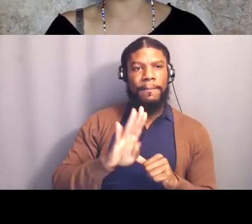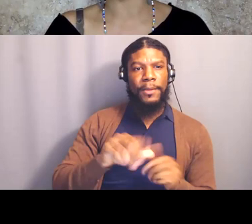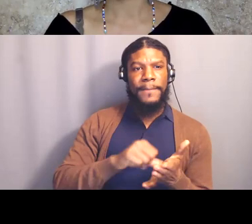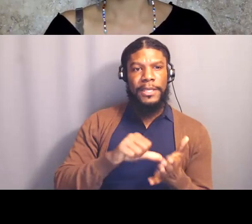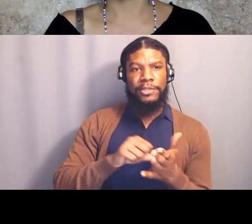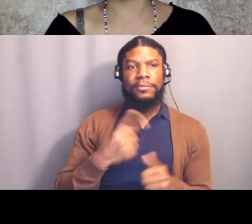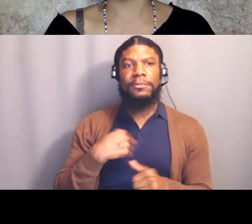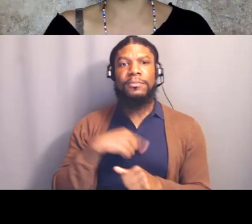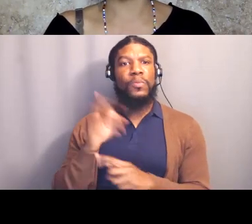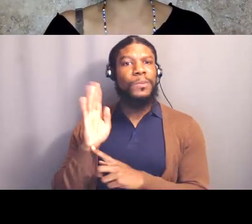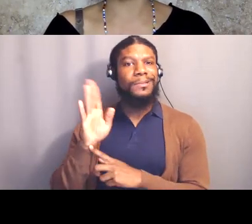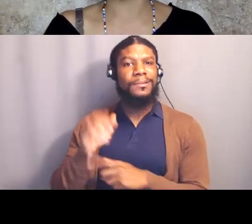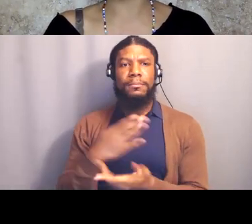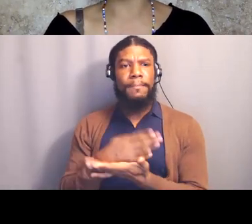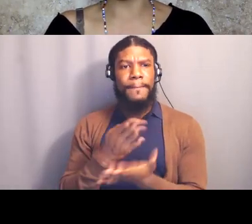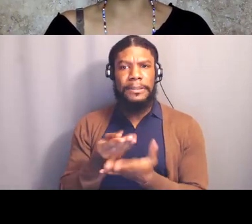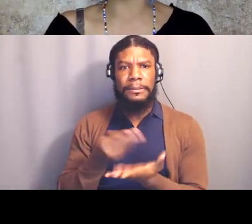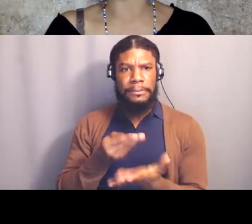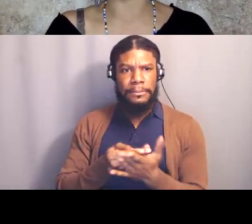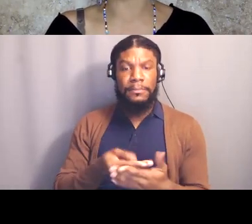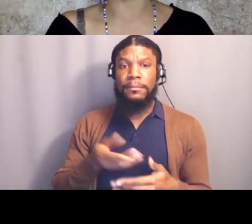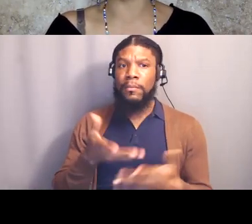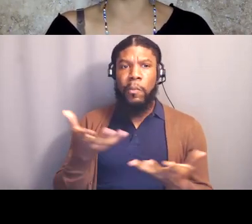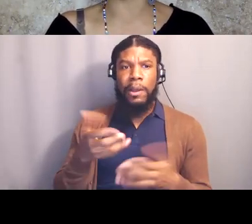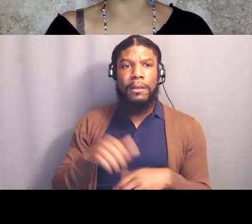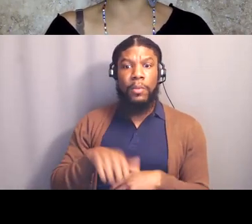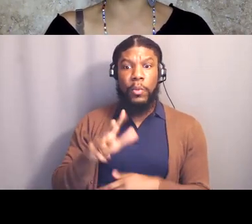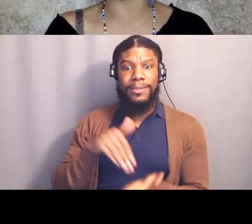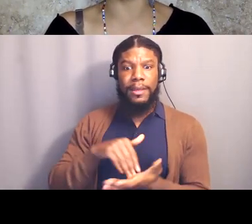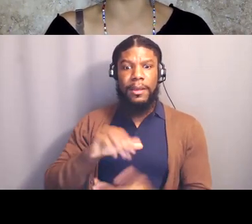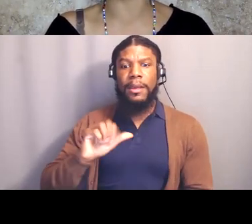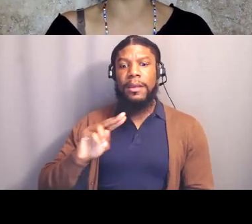where 3000 Angelenos completed the People's Budget survey,